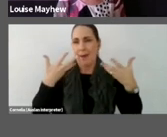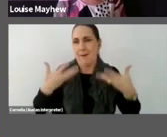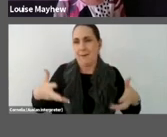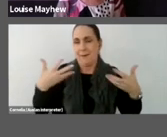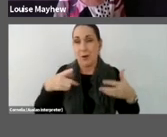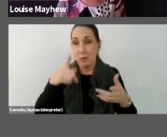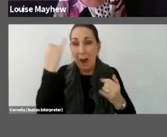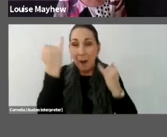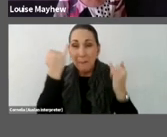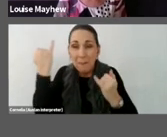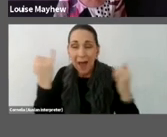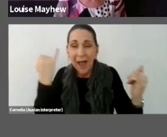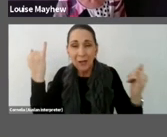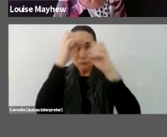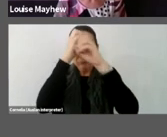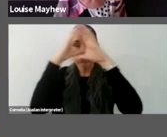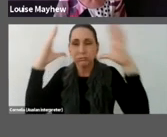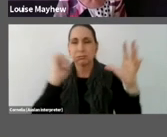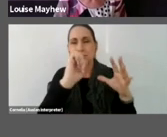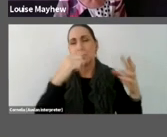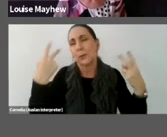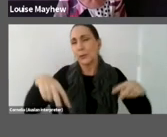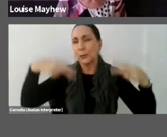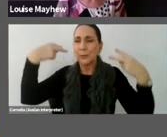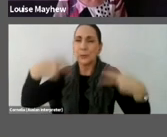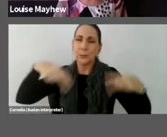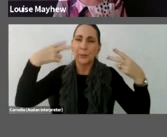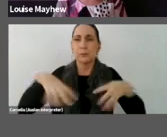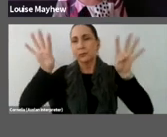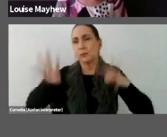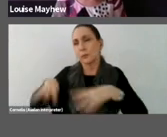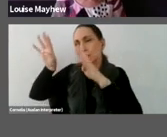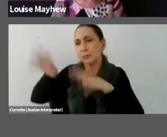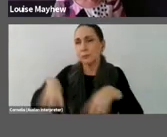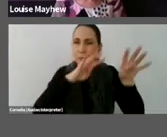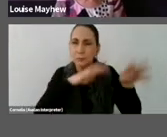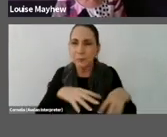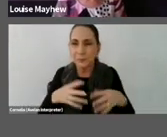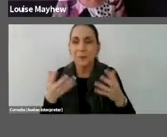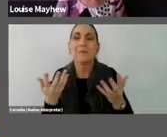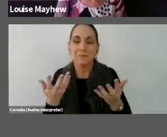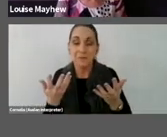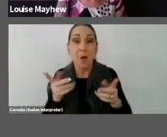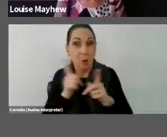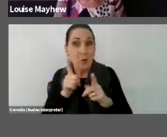dancers in these costumes. I also want to draw attention to the way that the